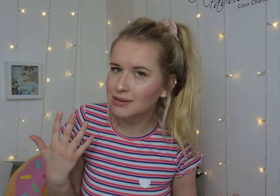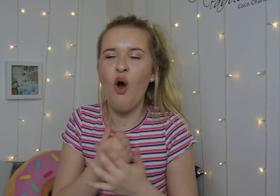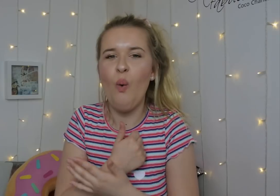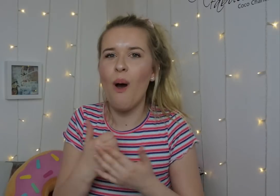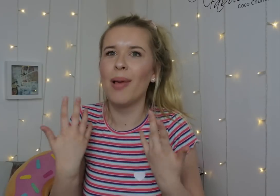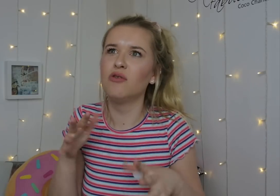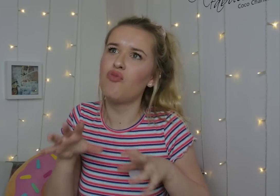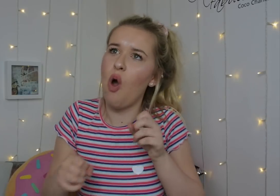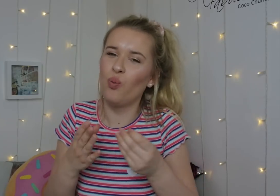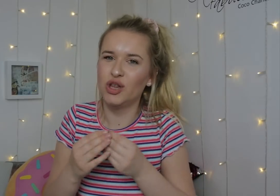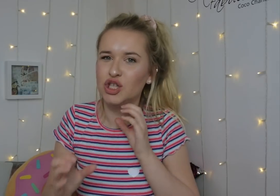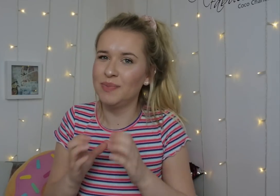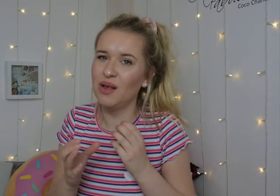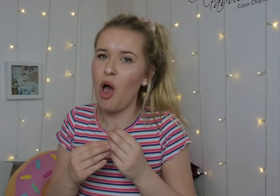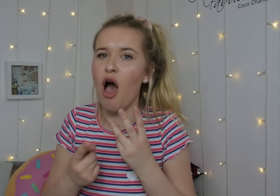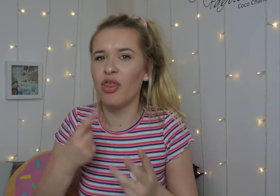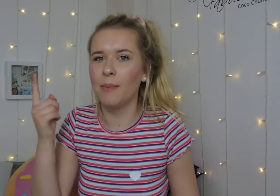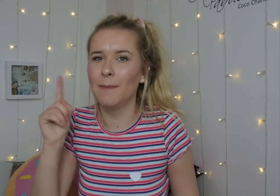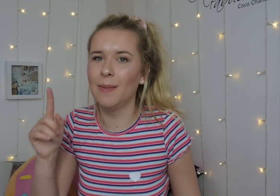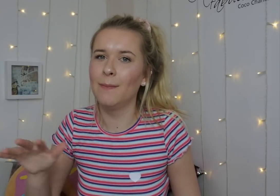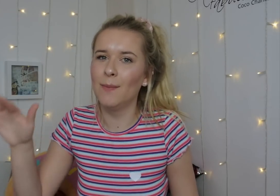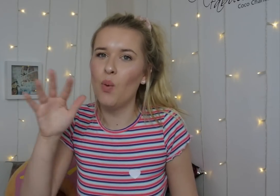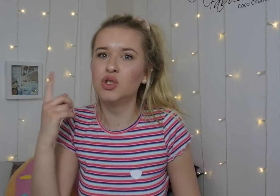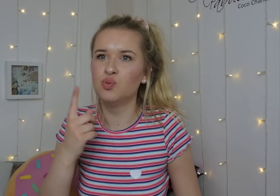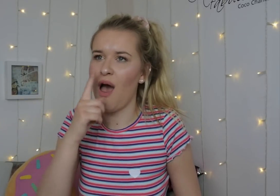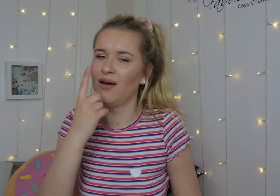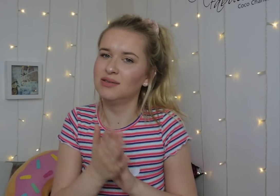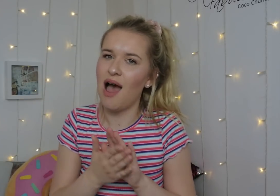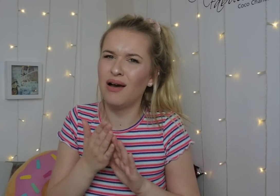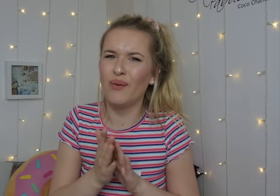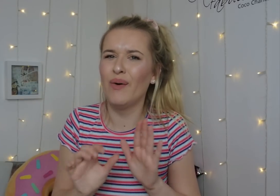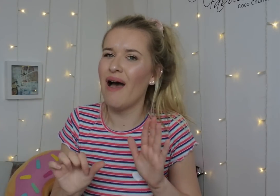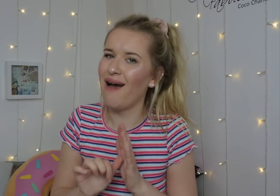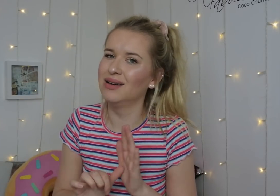I've always been having the struggle with communicate with people who can't sign.